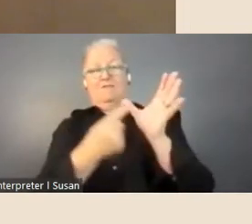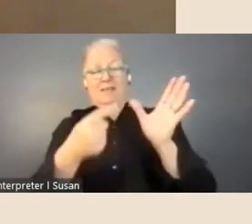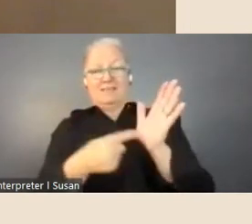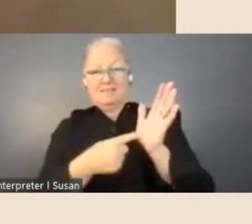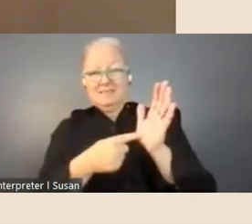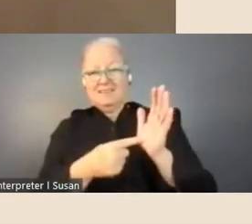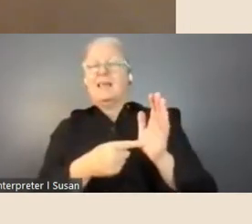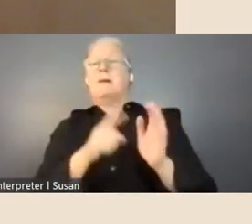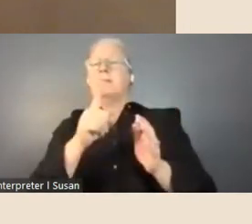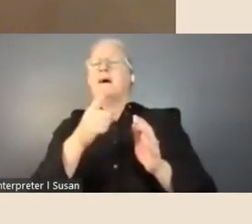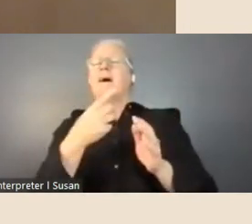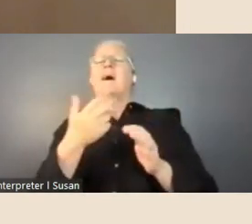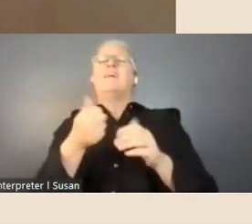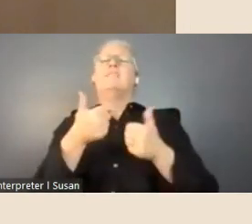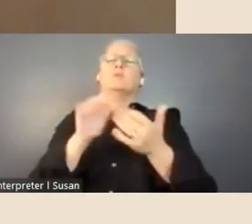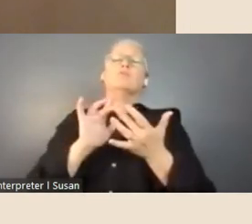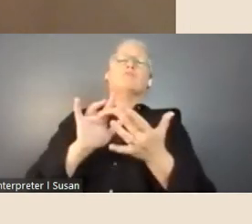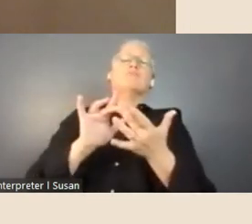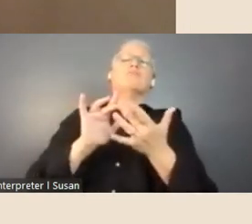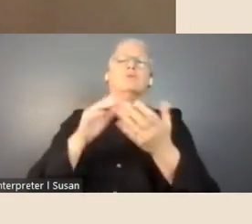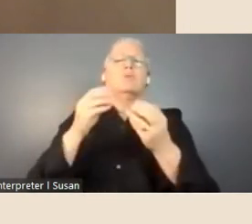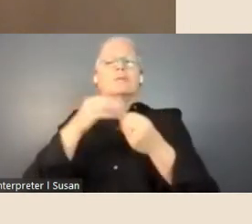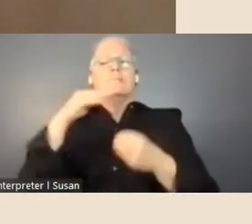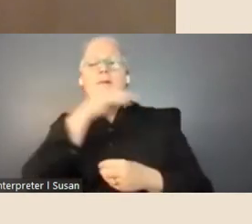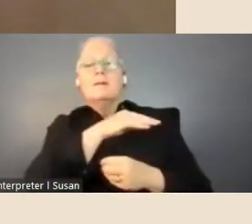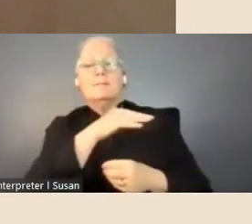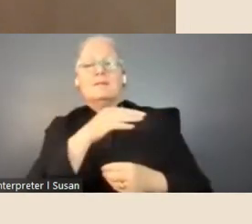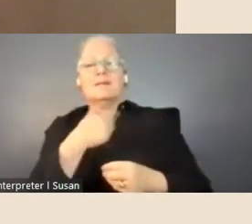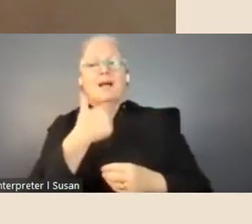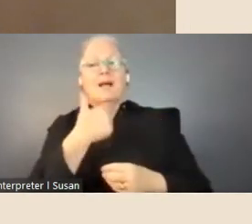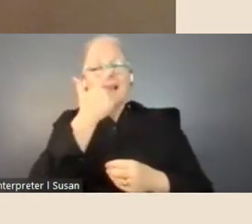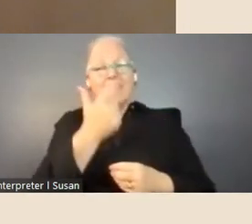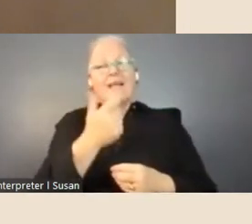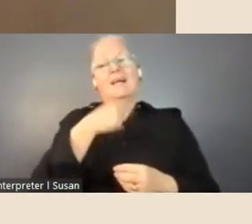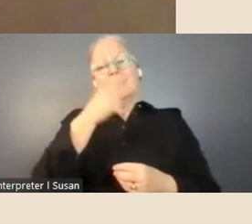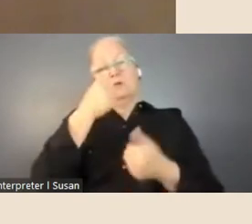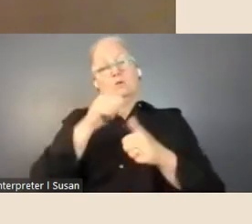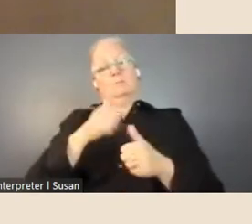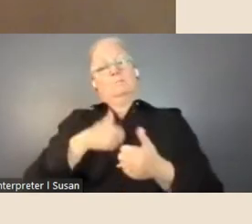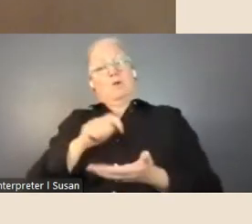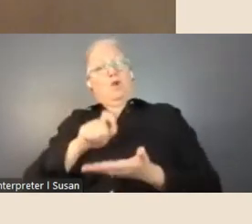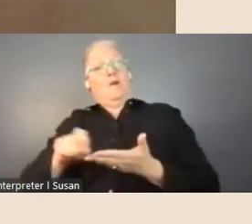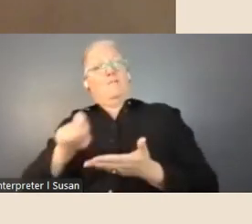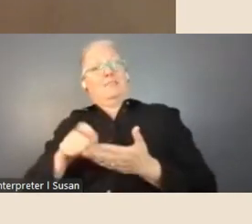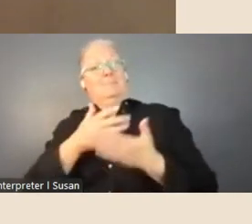was very lucky to be able to use my office as much as possible and meet other fellows and that